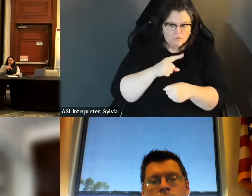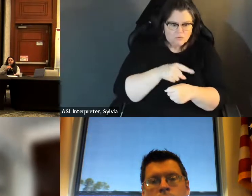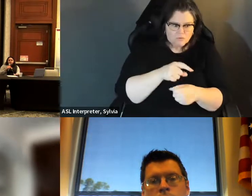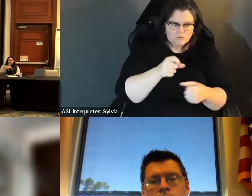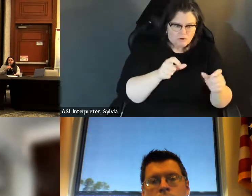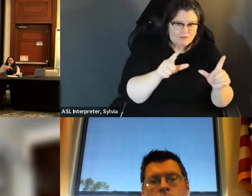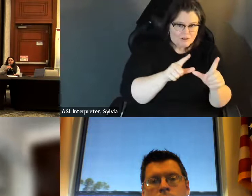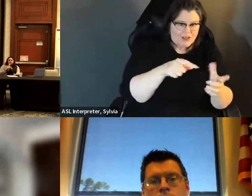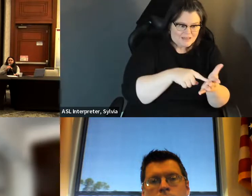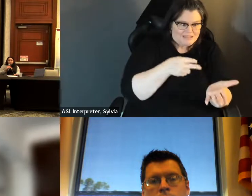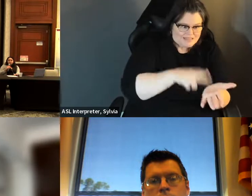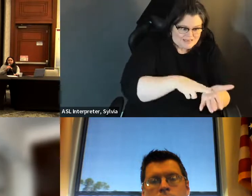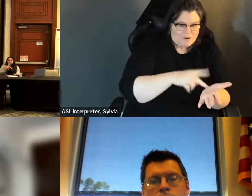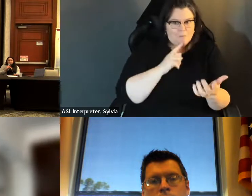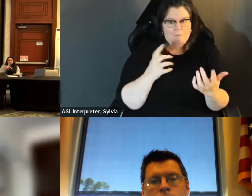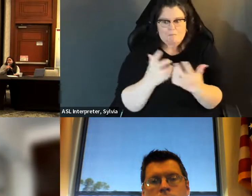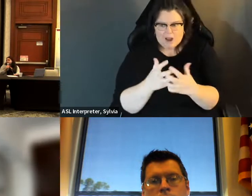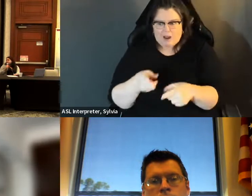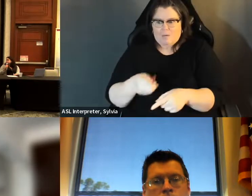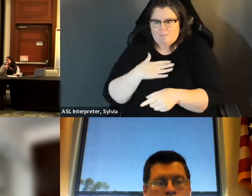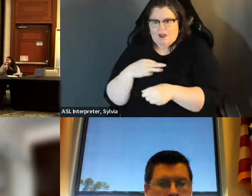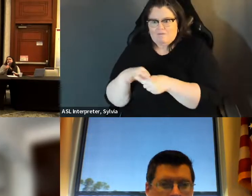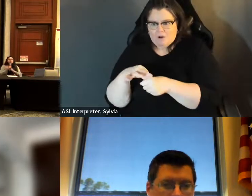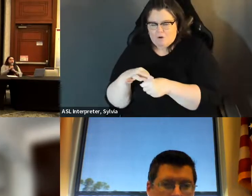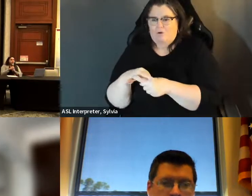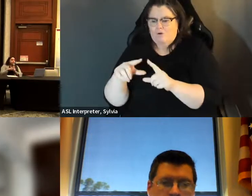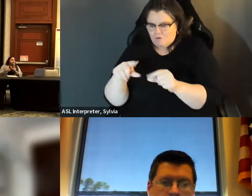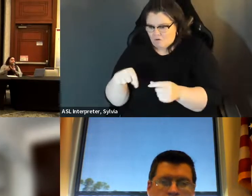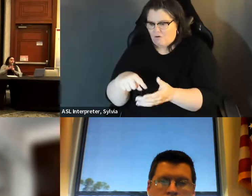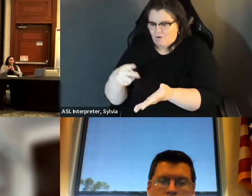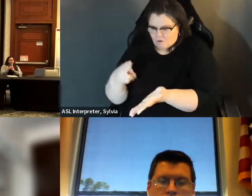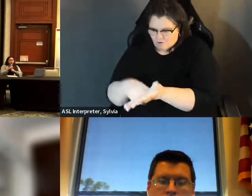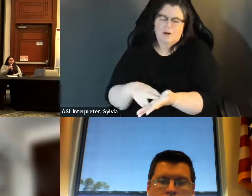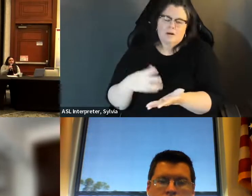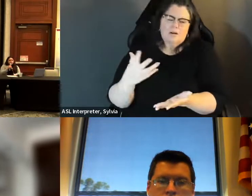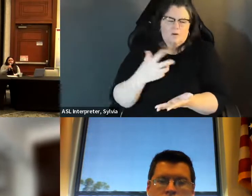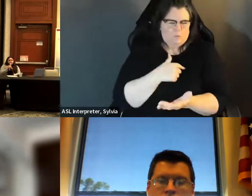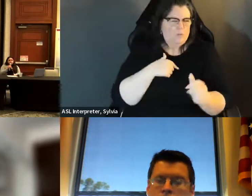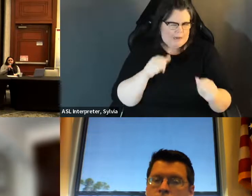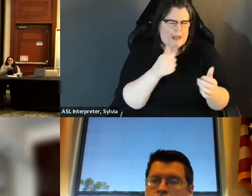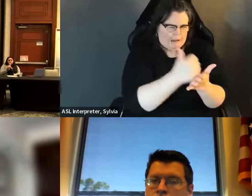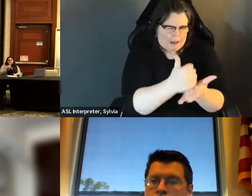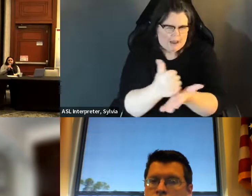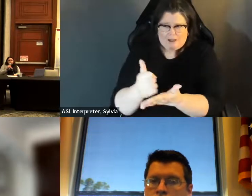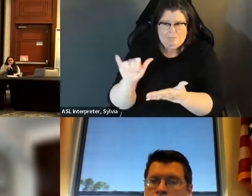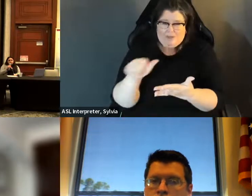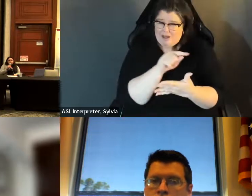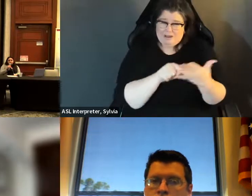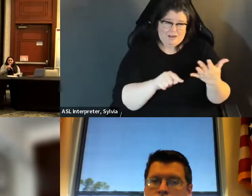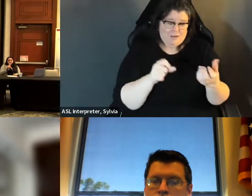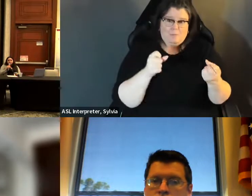date ID that matches your signature on your voter registration, being able to make sure both are up to date, That matches your signature on your voter. Registration, being able to make sure that both are up to date, and then also just out to us. and also just reaching out to us if you need assistance.